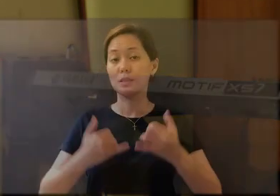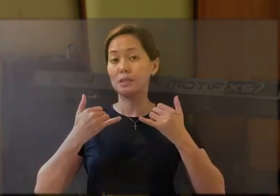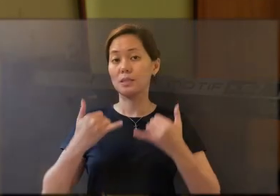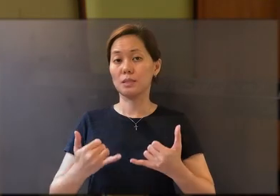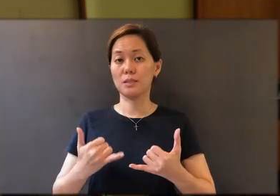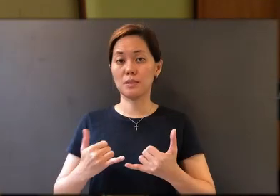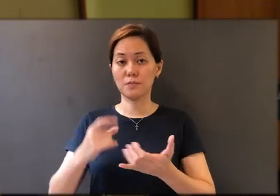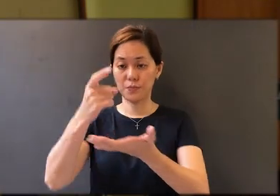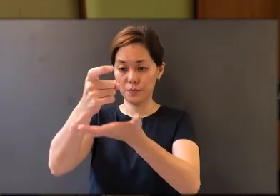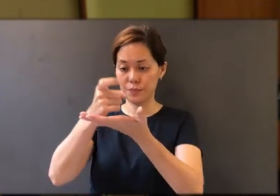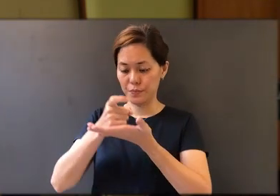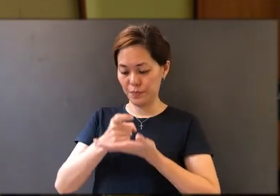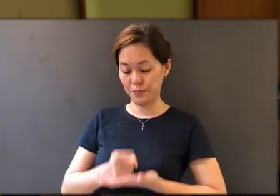Let us now hold the cup.